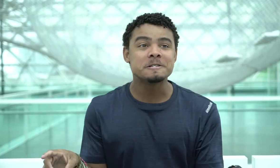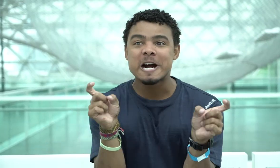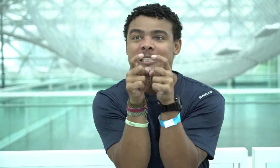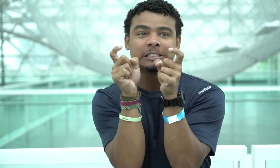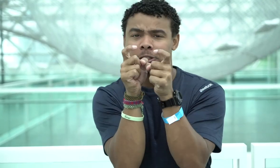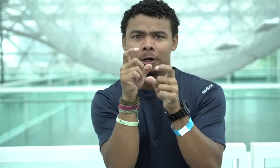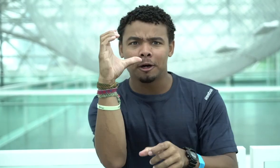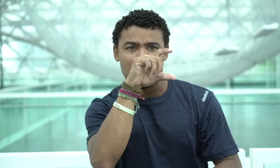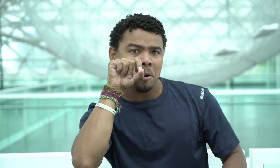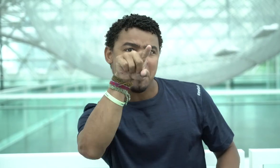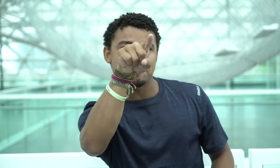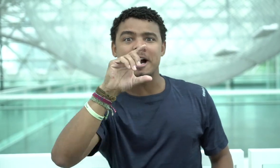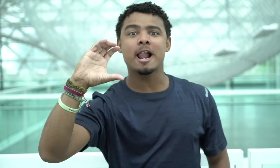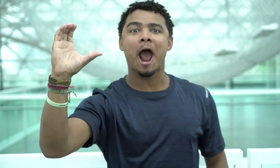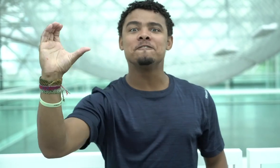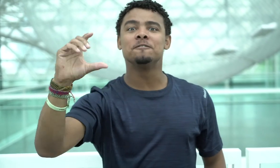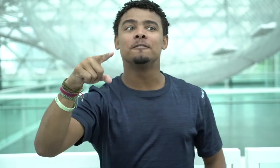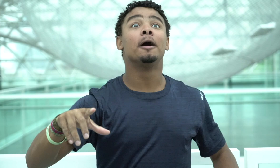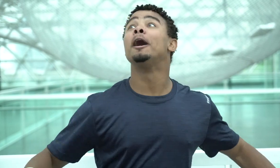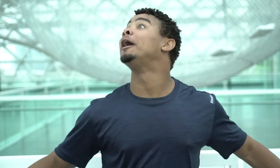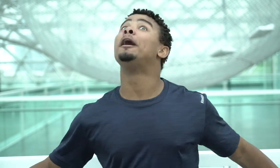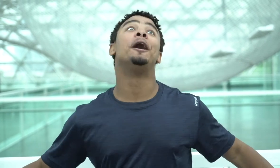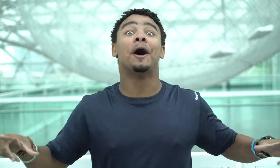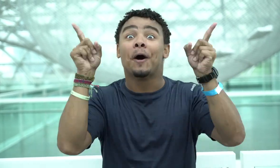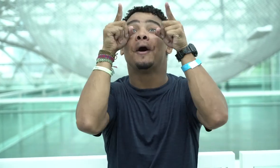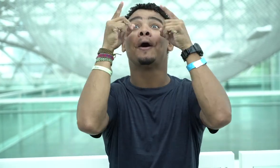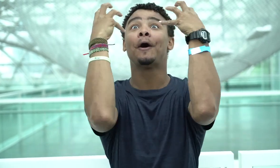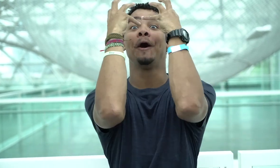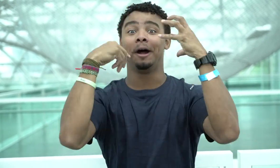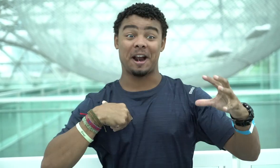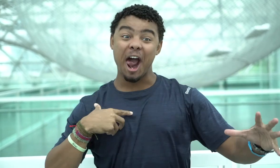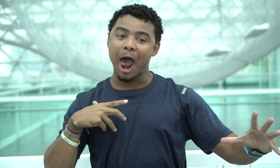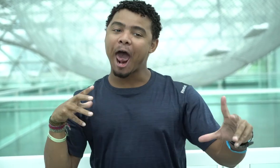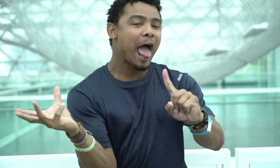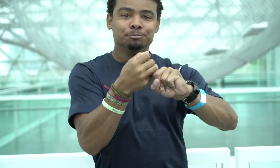I'm now a spider. I am about to find Calvin and eat him!